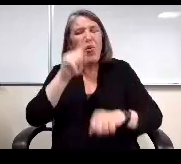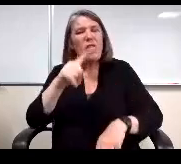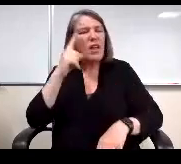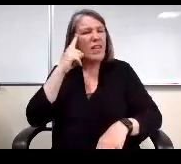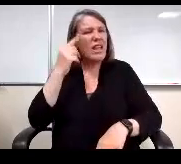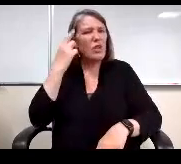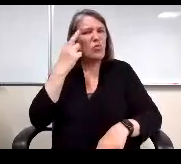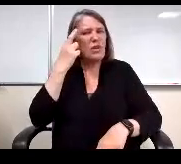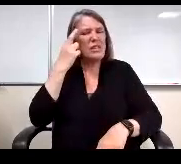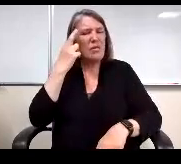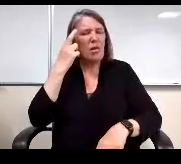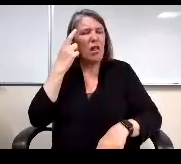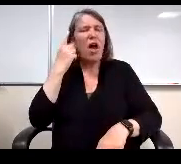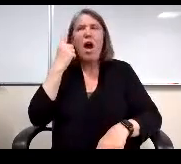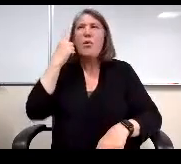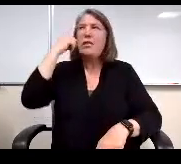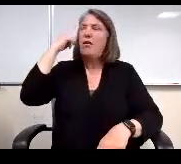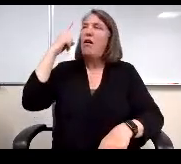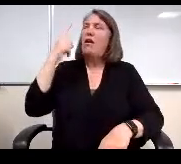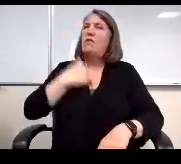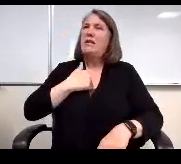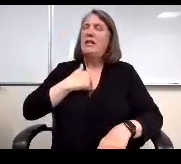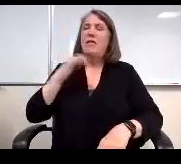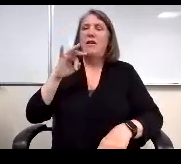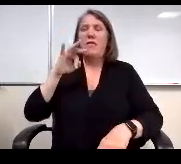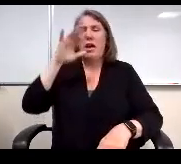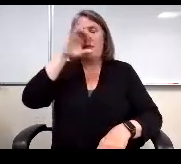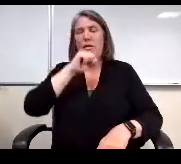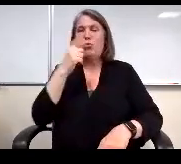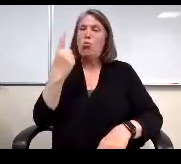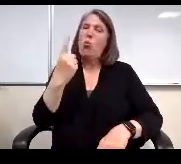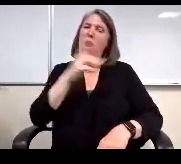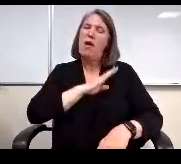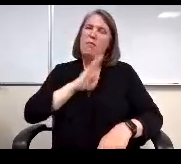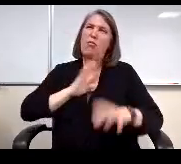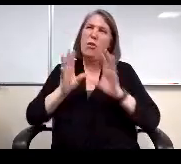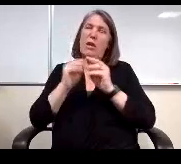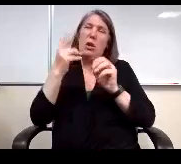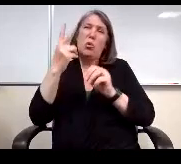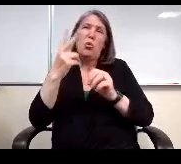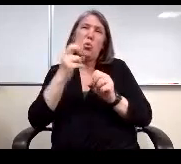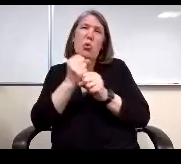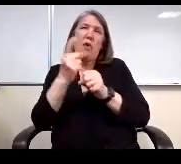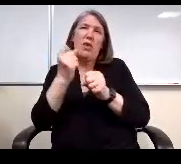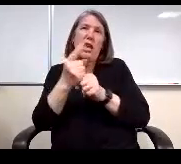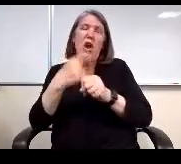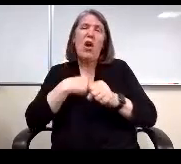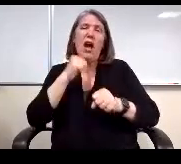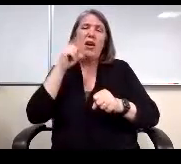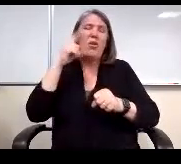I've always thought to myself if I miss a board meeting a year or maybe two a year, I don't think that's an issue.